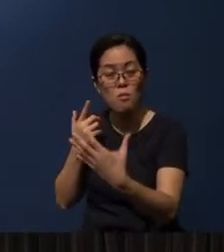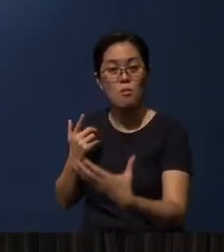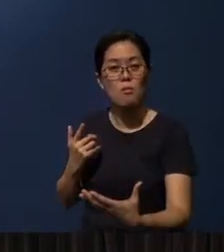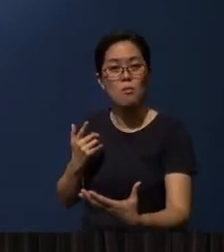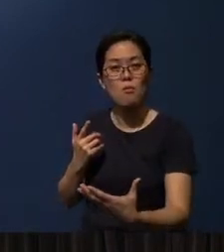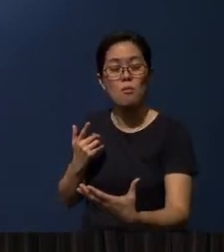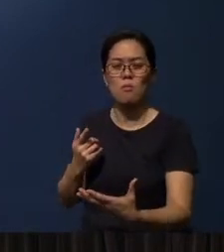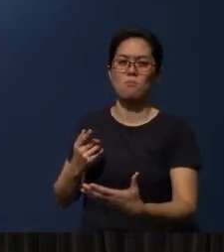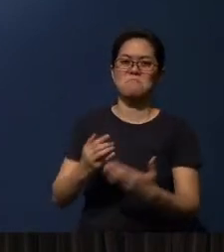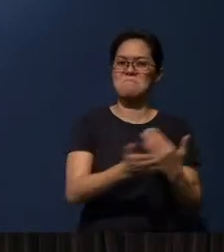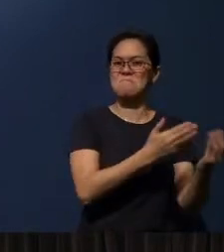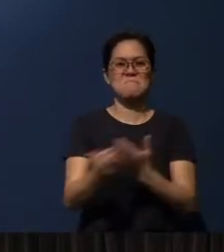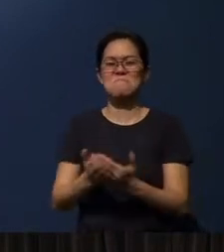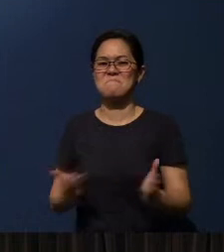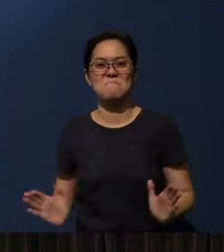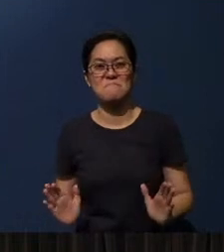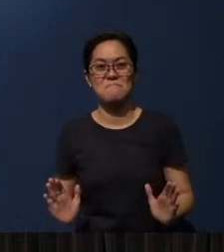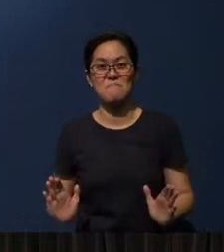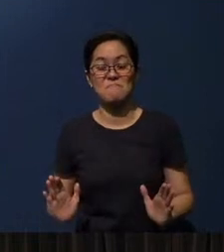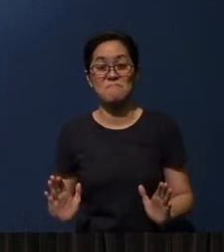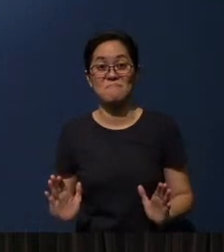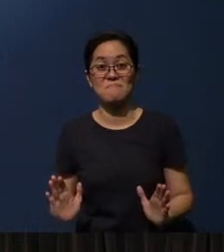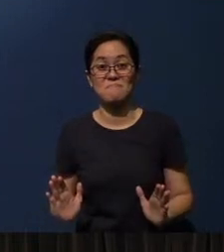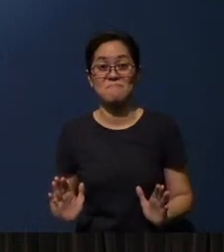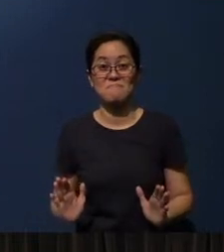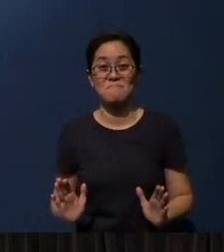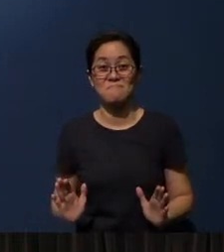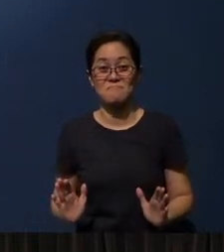Whatever the case, you got to understand it -